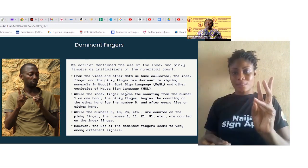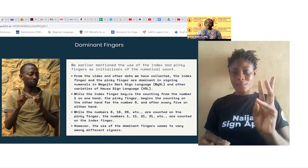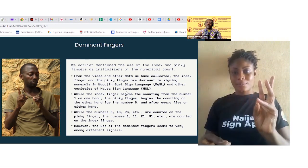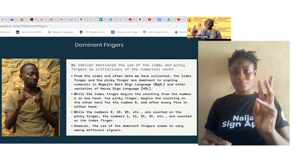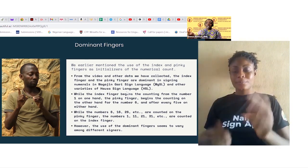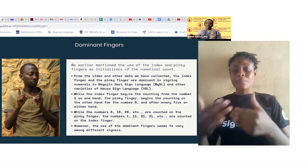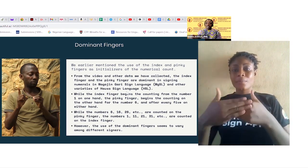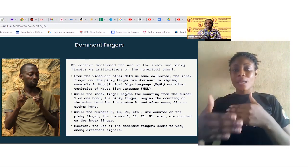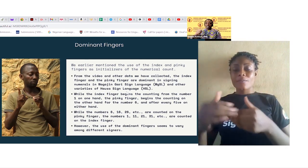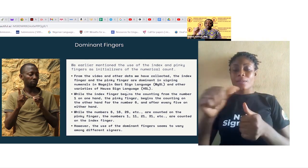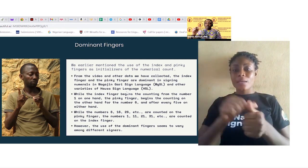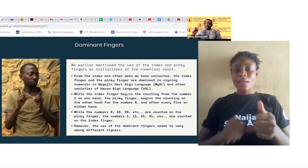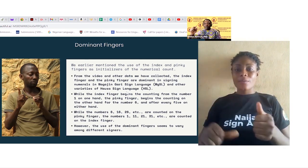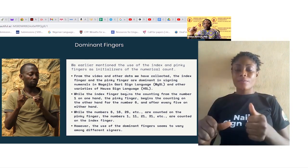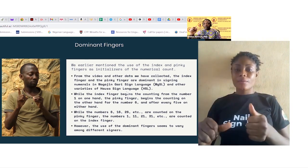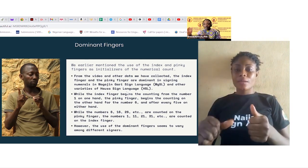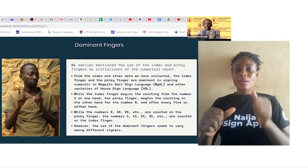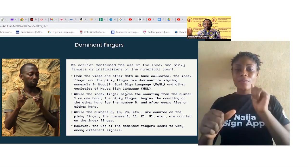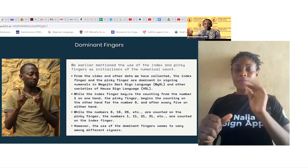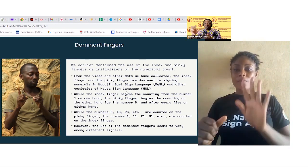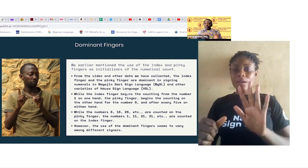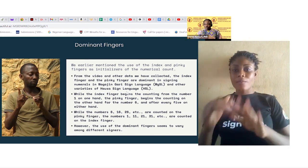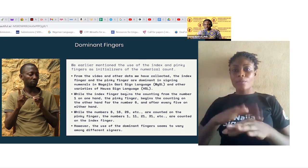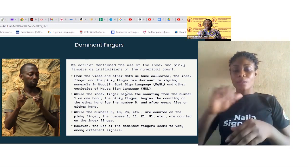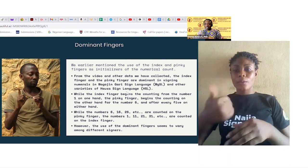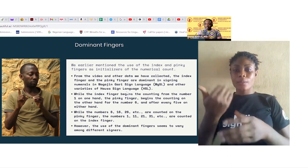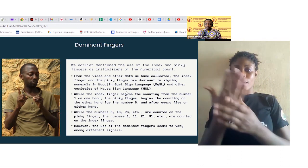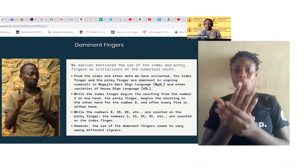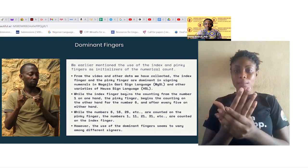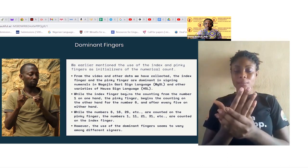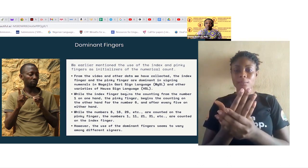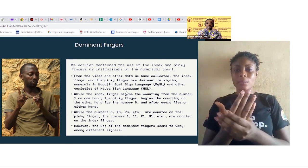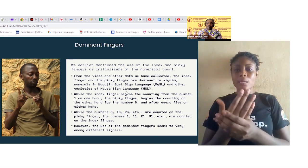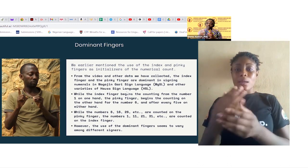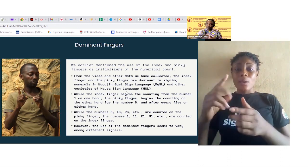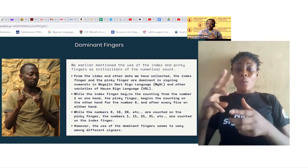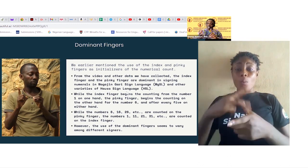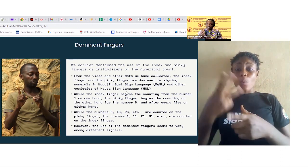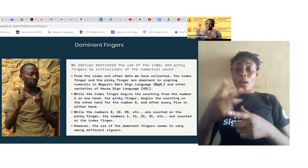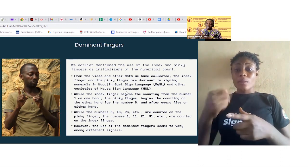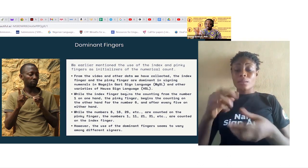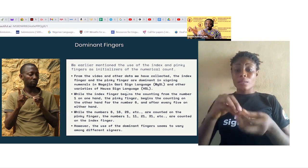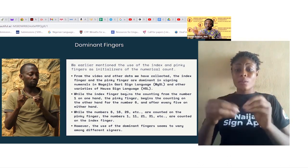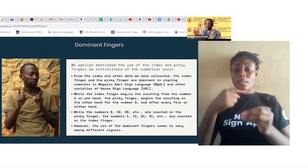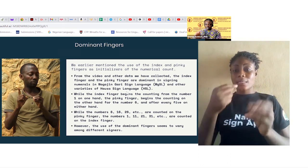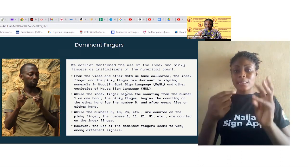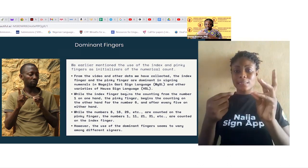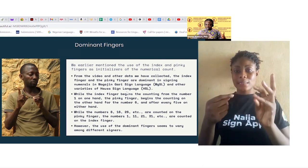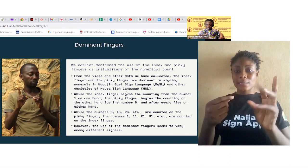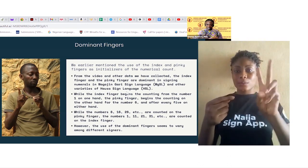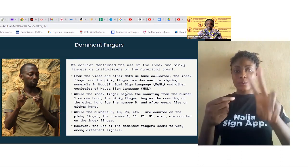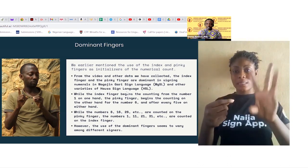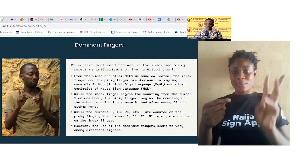every five on the other hand so while the numbers 6, 16, 26, etc.